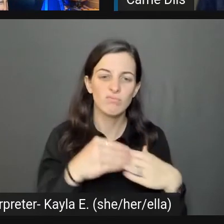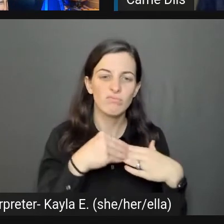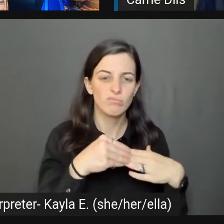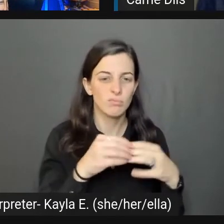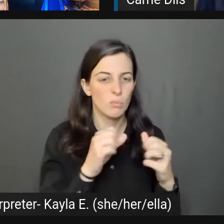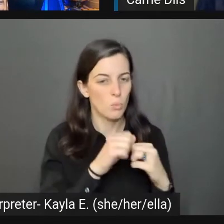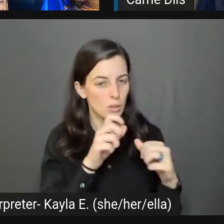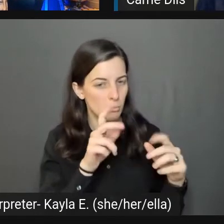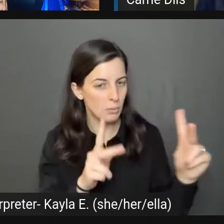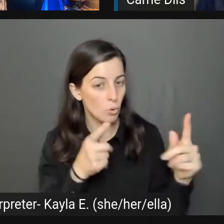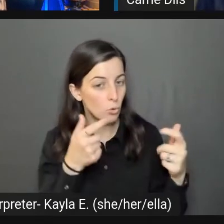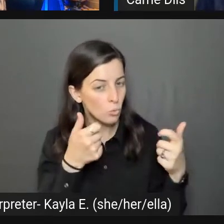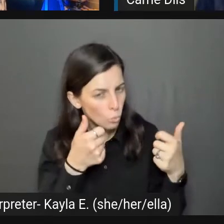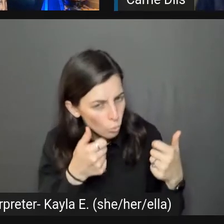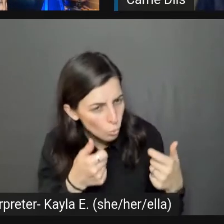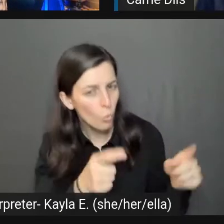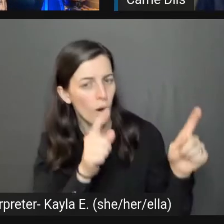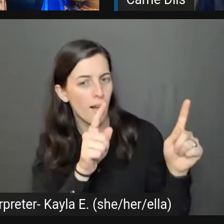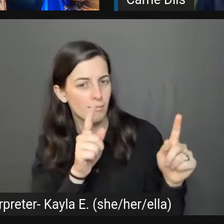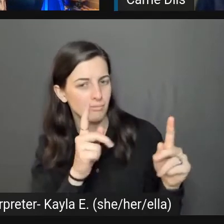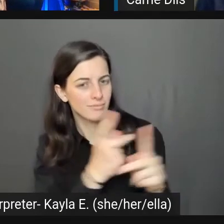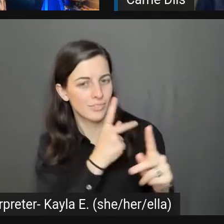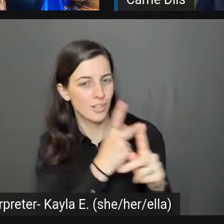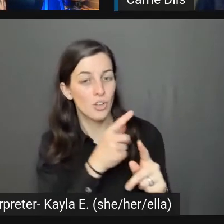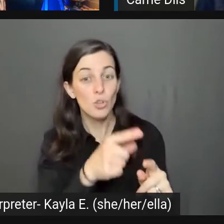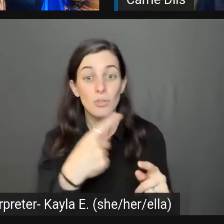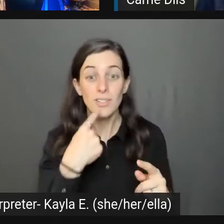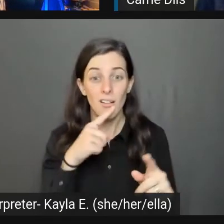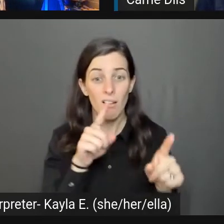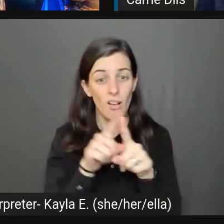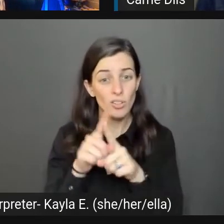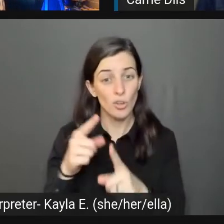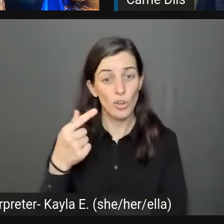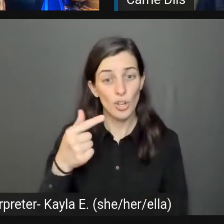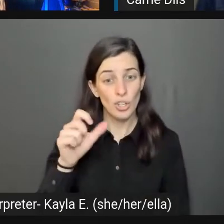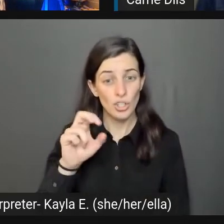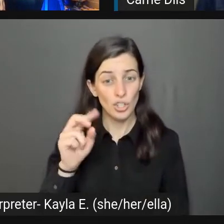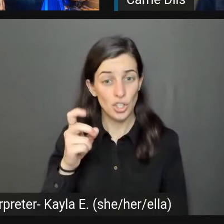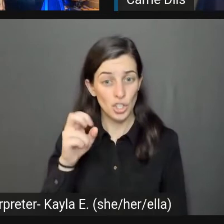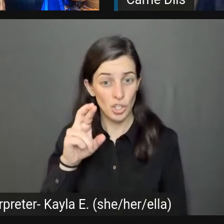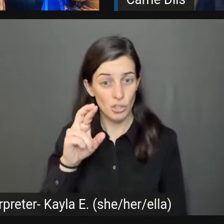Like you said, the gender-neutral language,